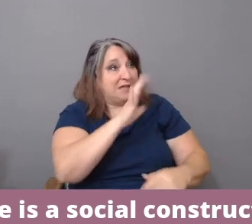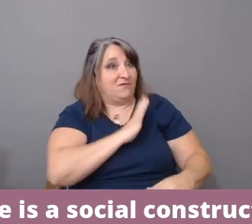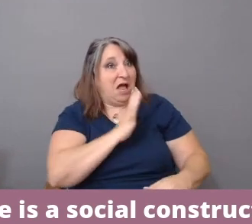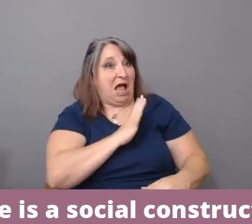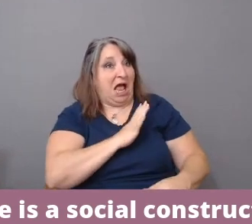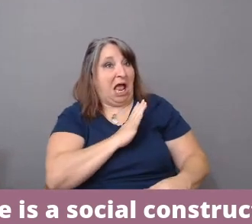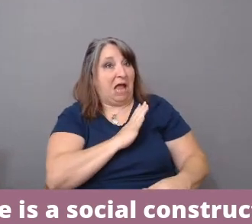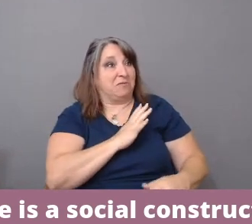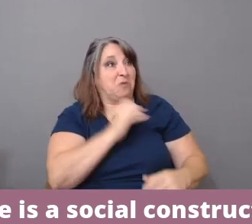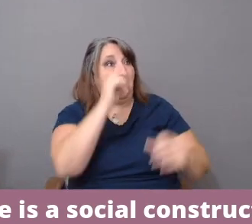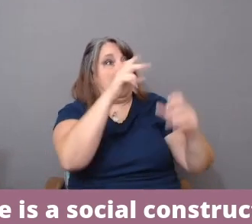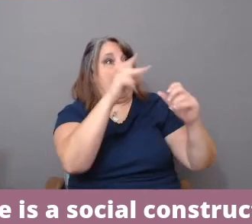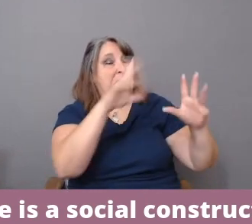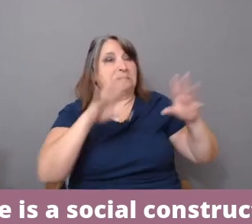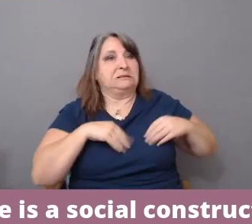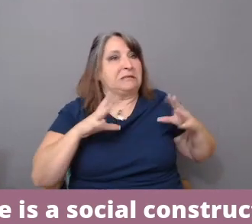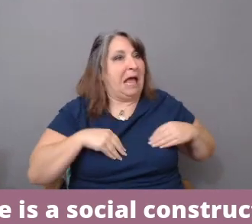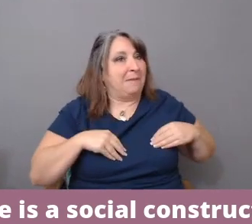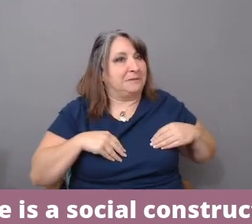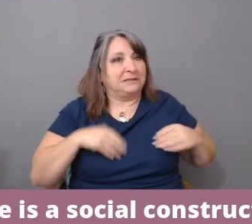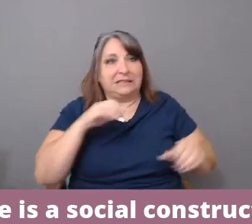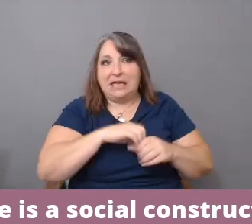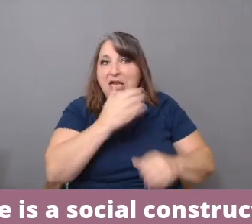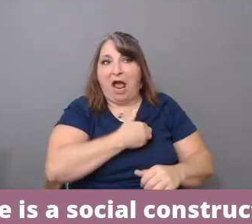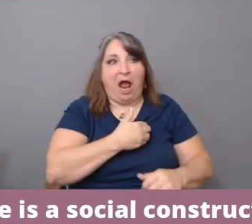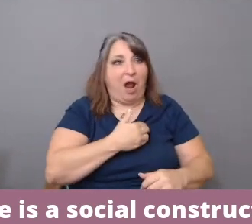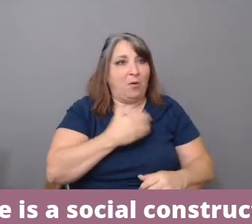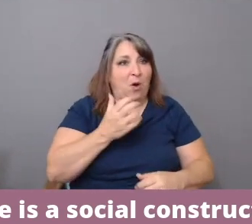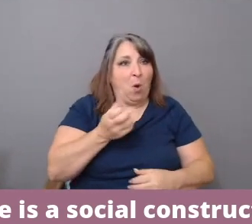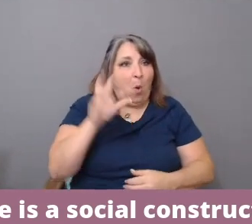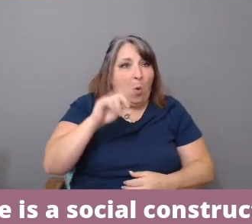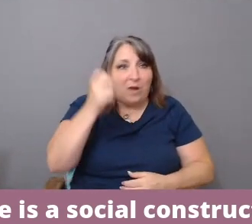in our own understanding of it.